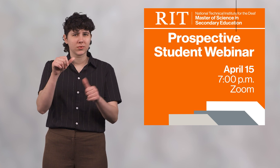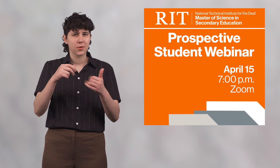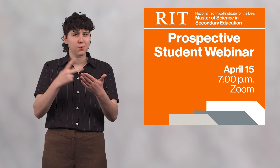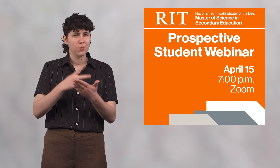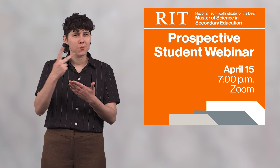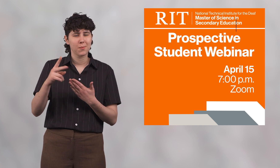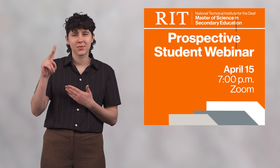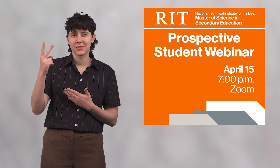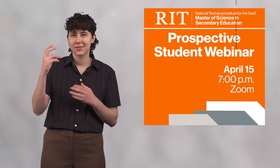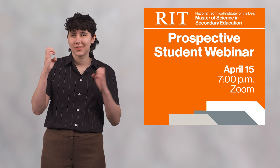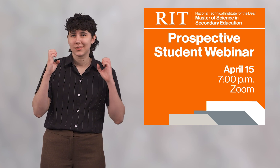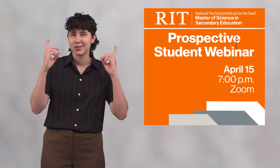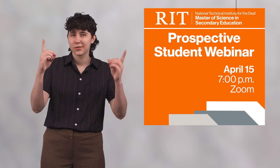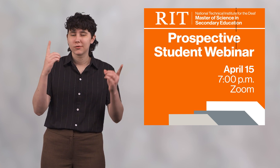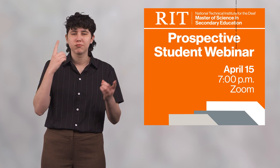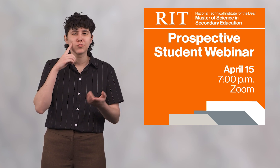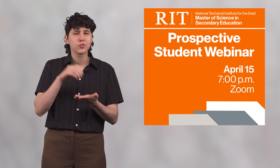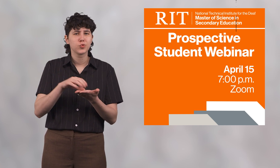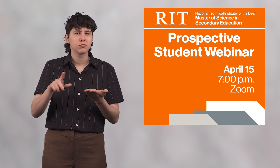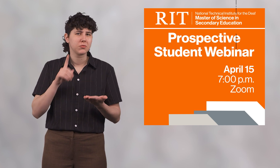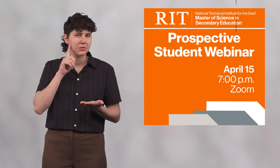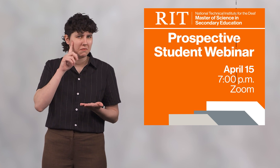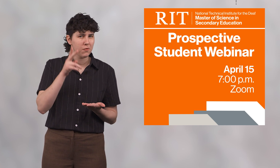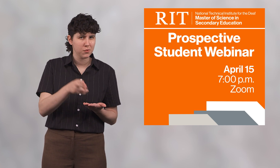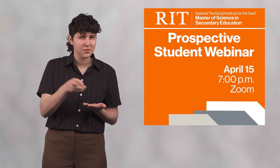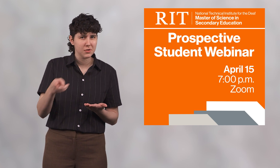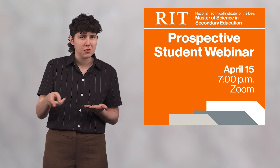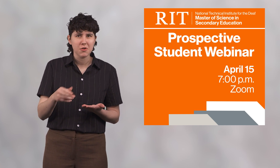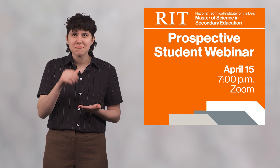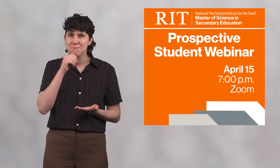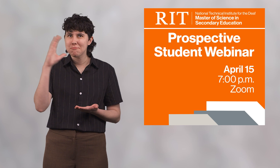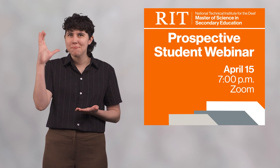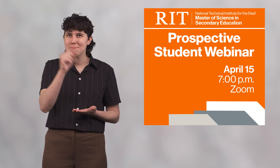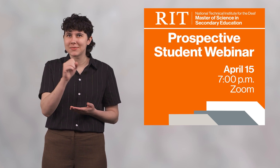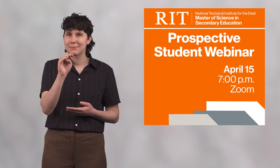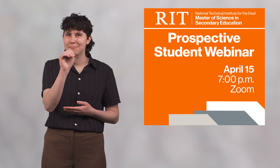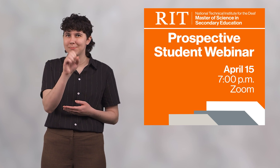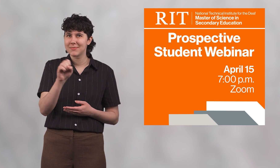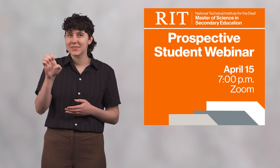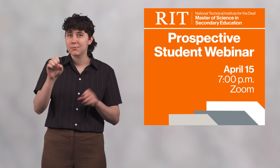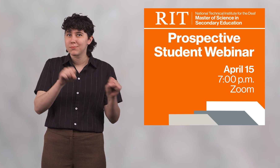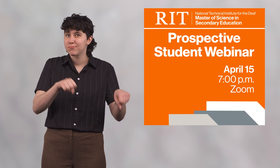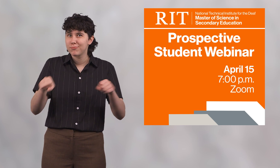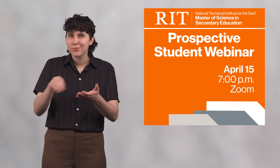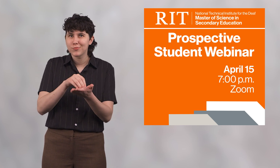Master of Science program in secondary education of students who are deaf or hard of hearing,